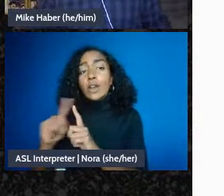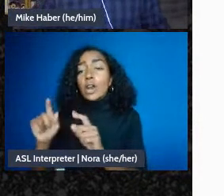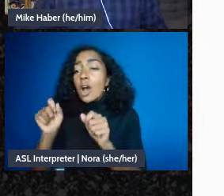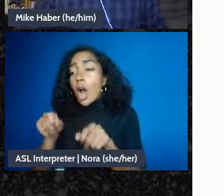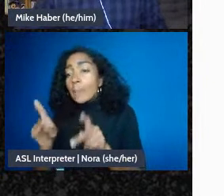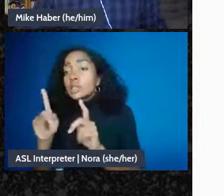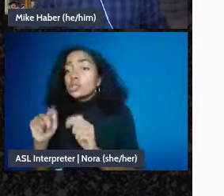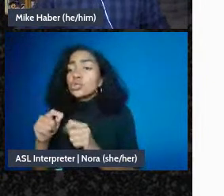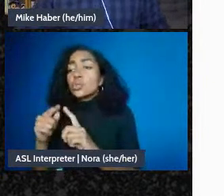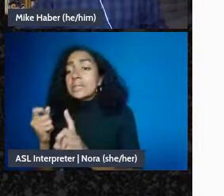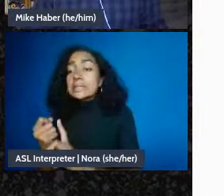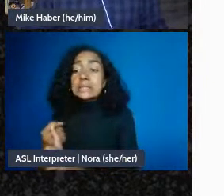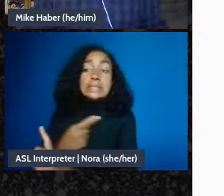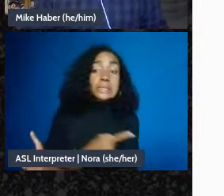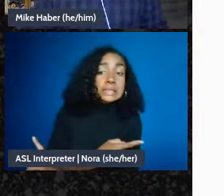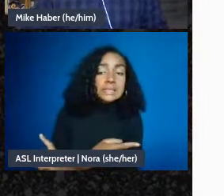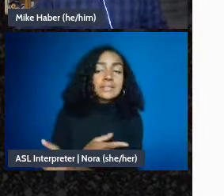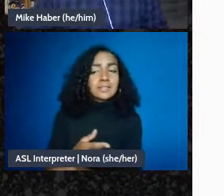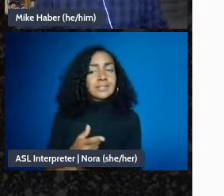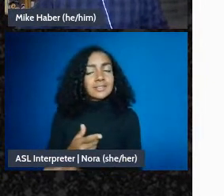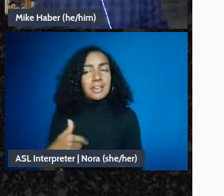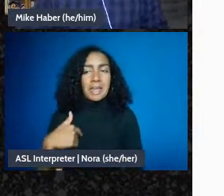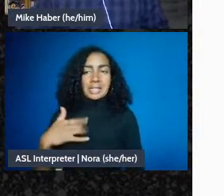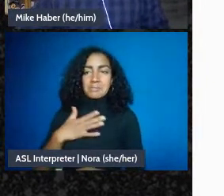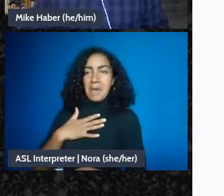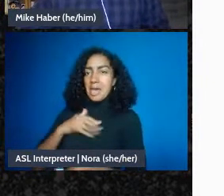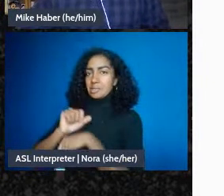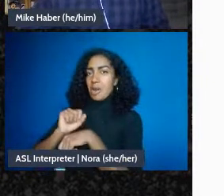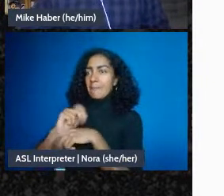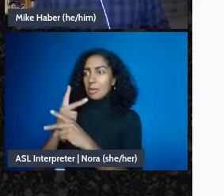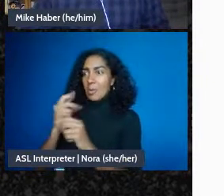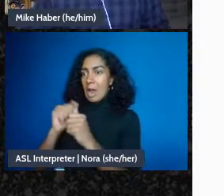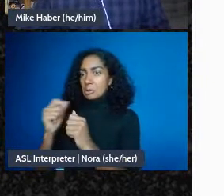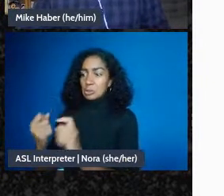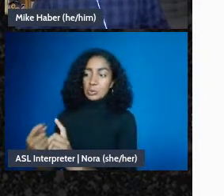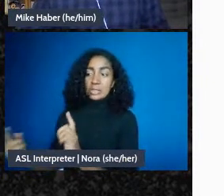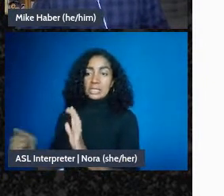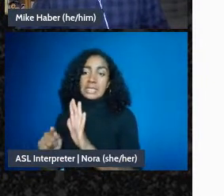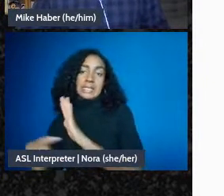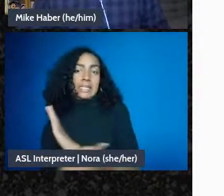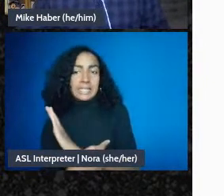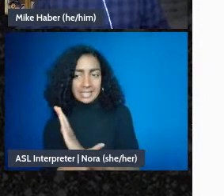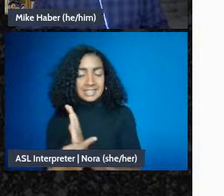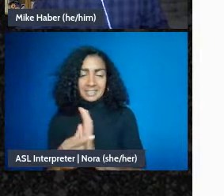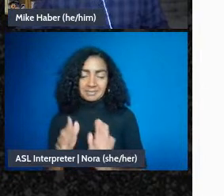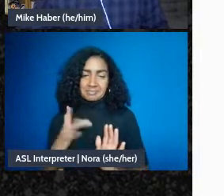as a job for much of for much of my day but um but the default rules are